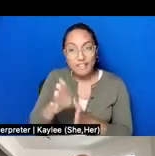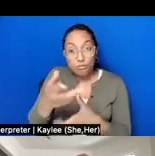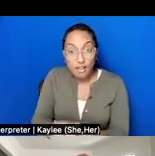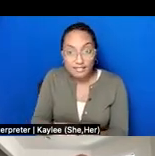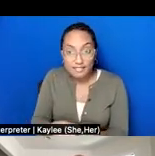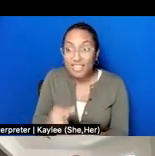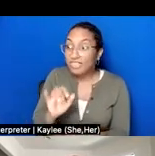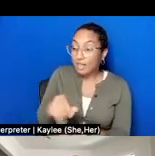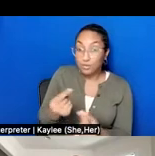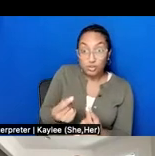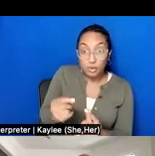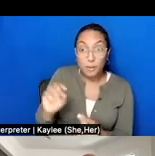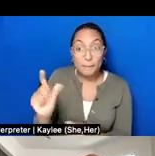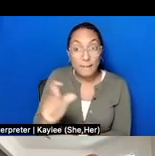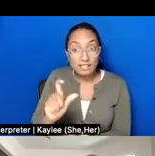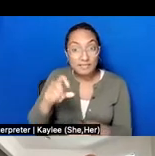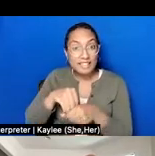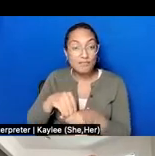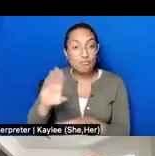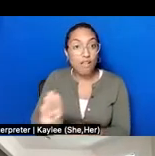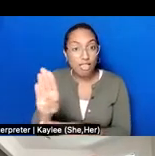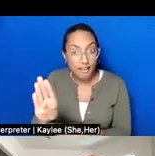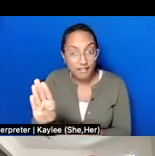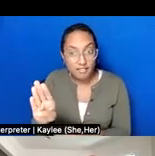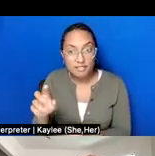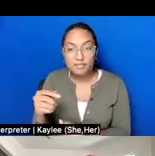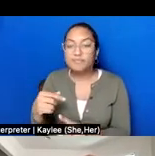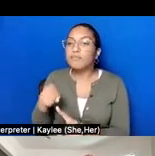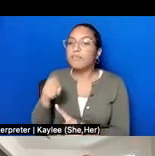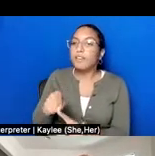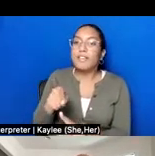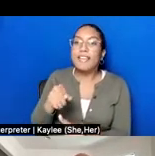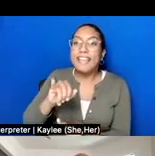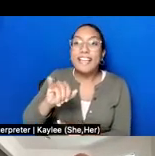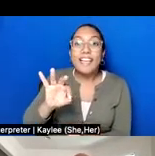events like this community Iftar, which is the fast breaking meal during the month of